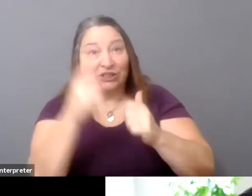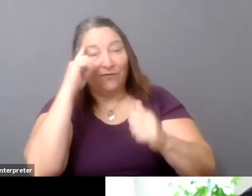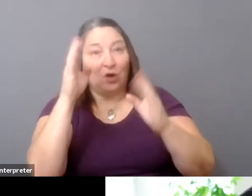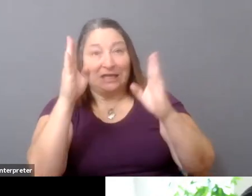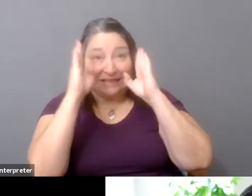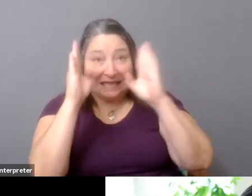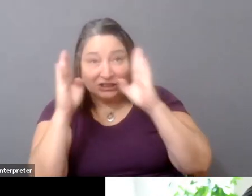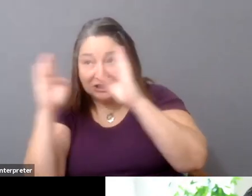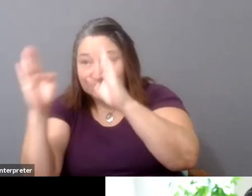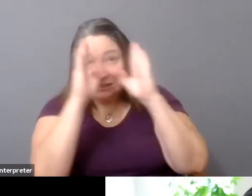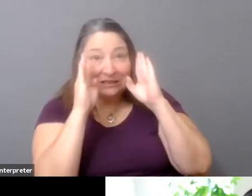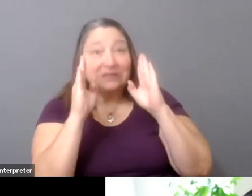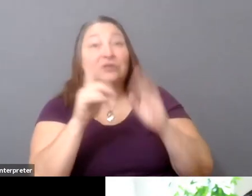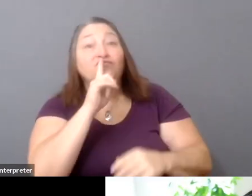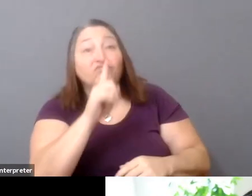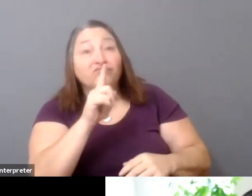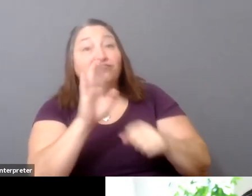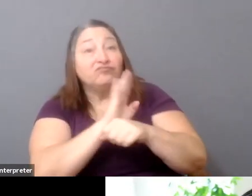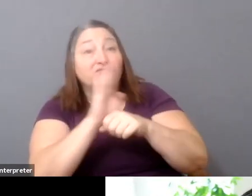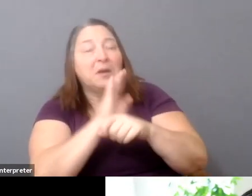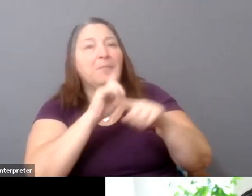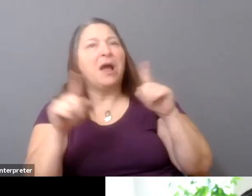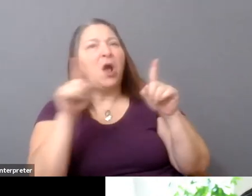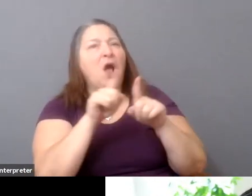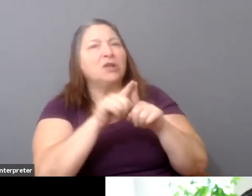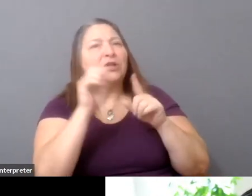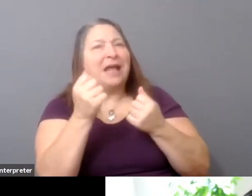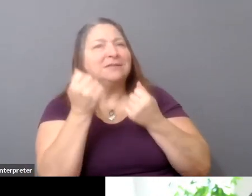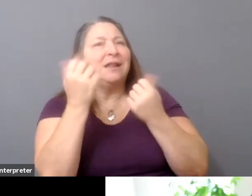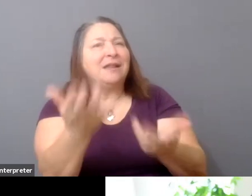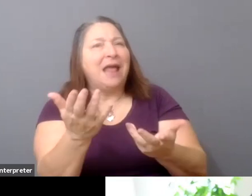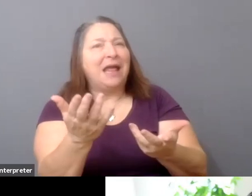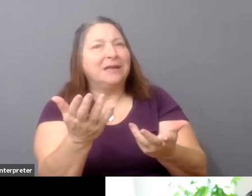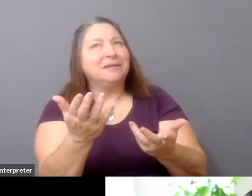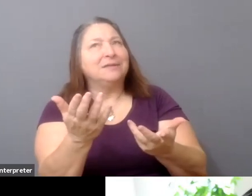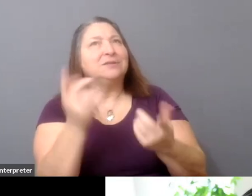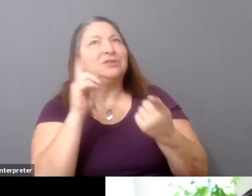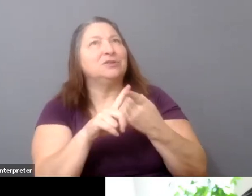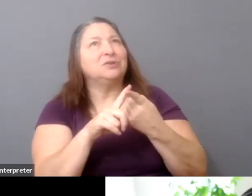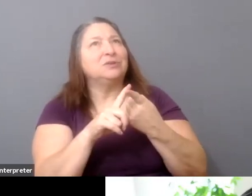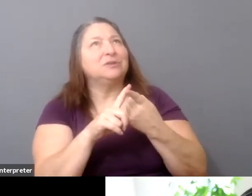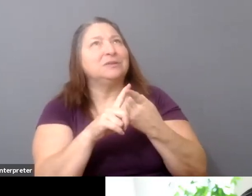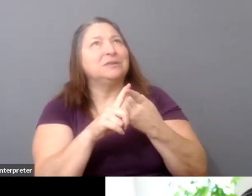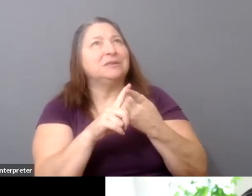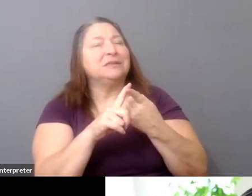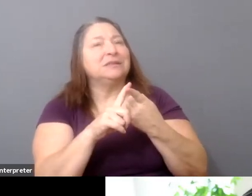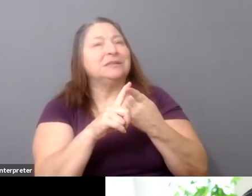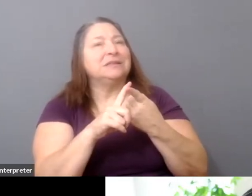It's also led to a kind of a-- well, probably a really more interesting phenomenon around kind of how the labor force